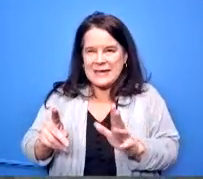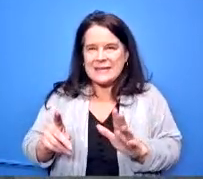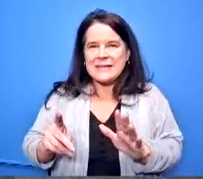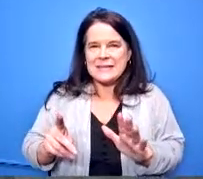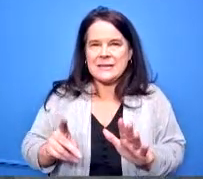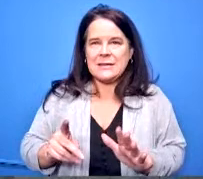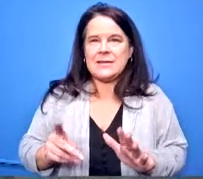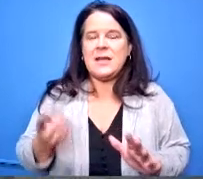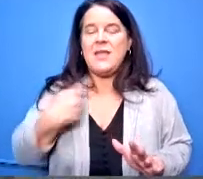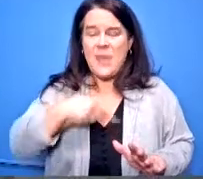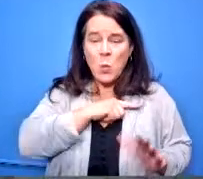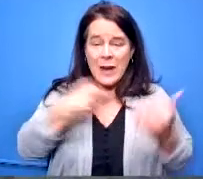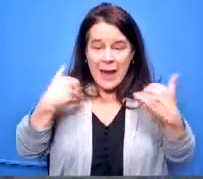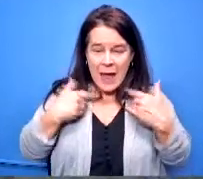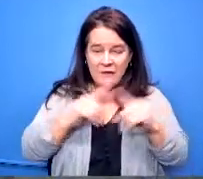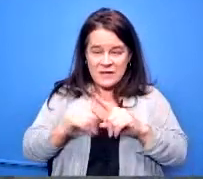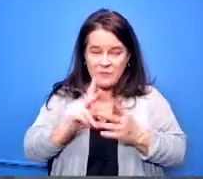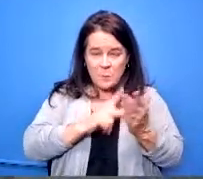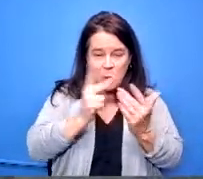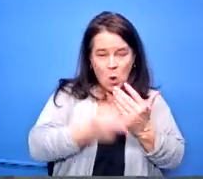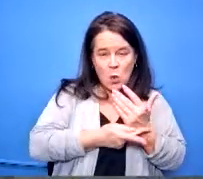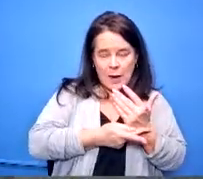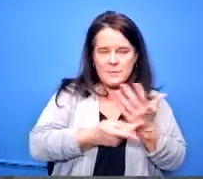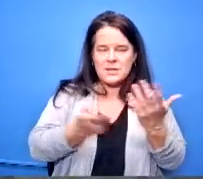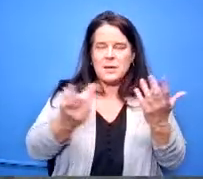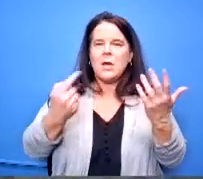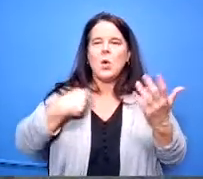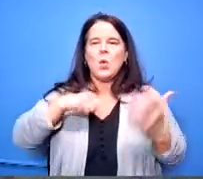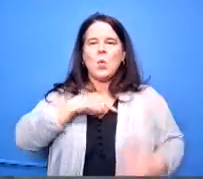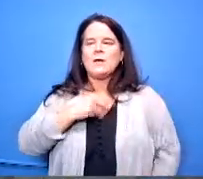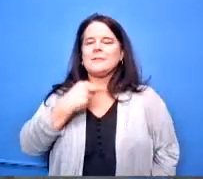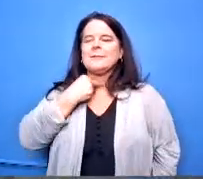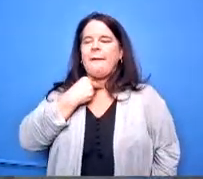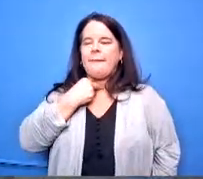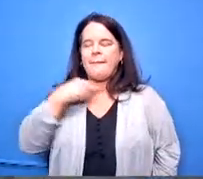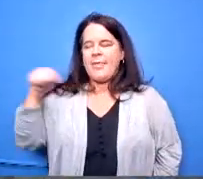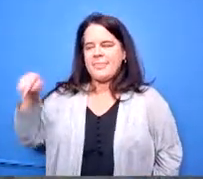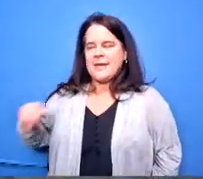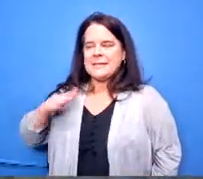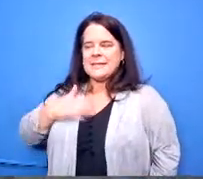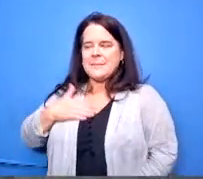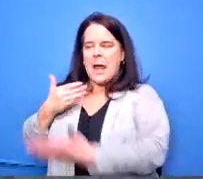our programs we kind of get stuck in this is our neighborhood school or this is near where we live